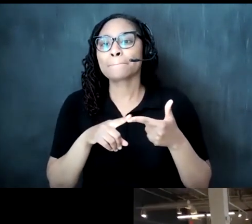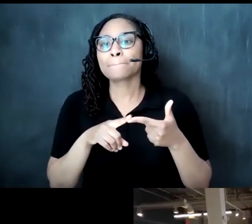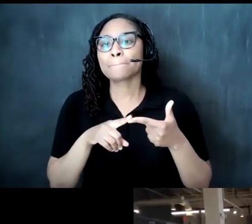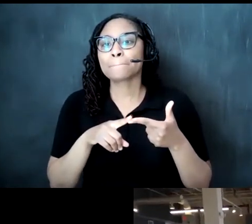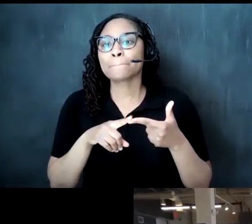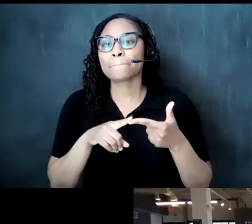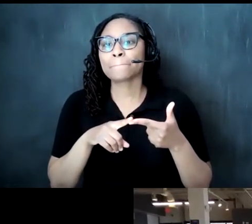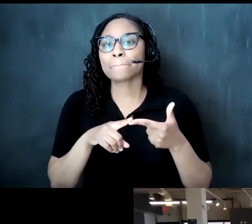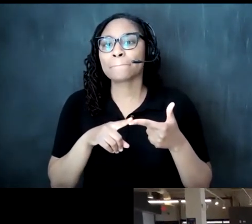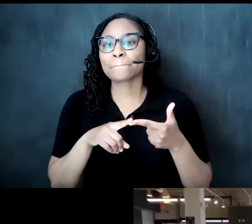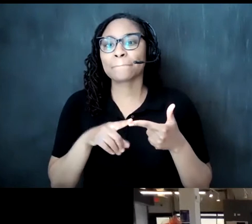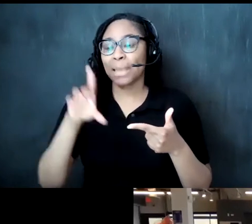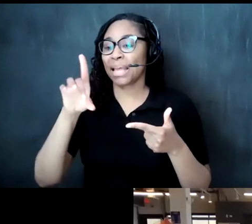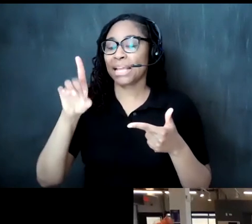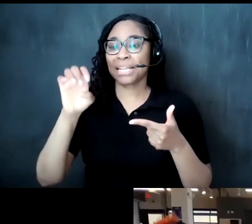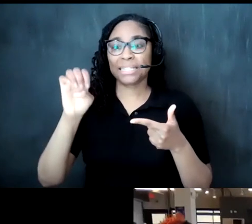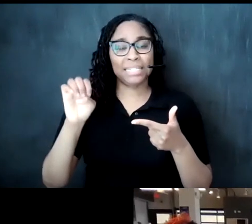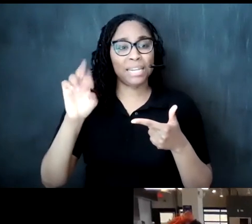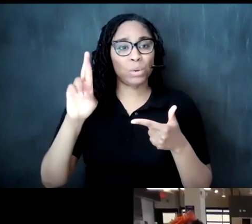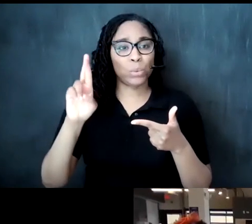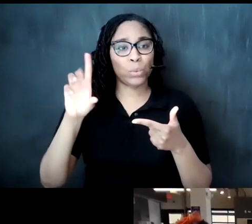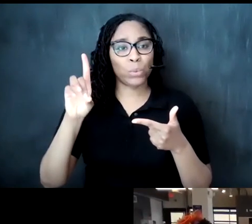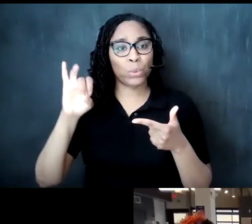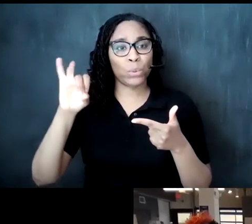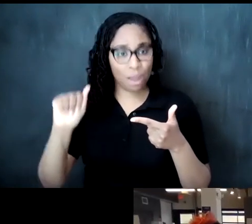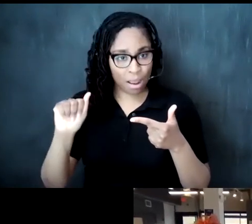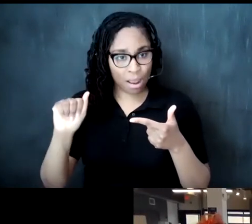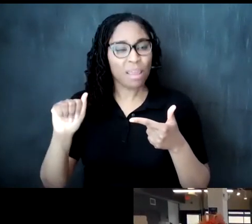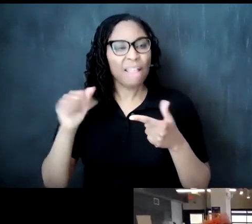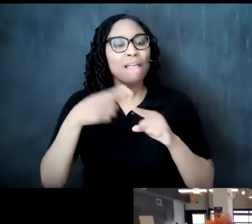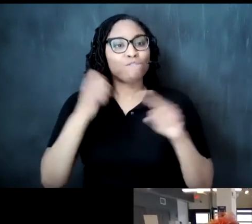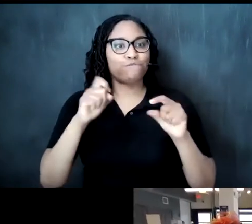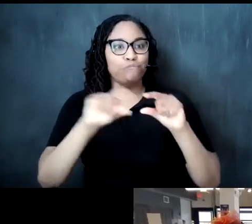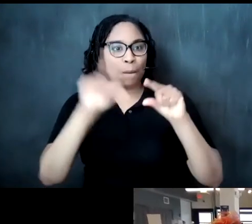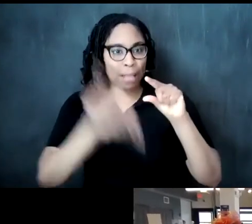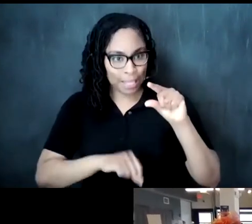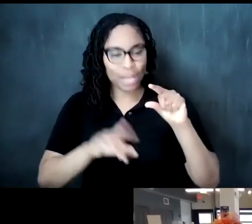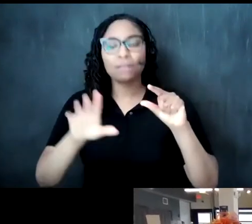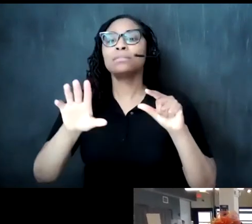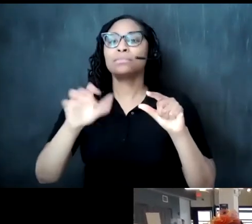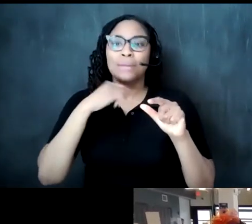daruda which is from italy um i used to work i'm not gonna i'm not gonna name uh the company